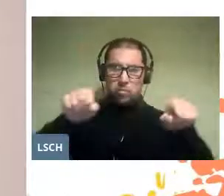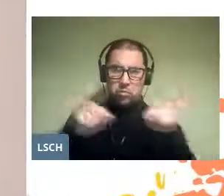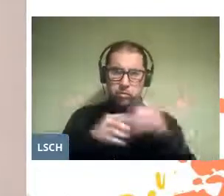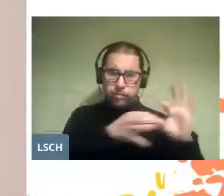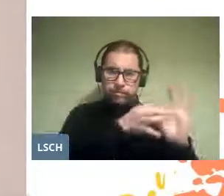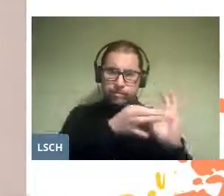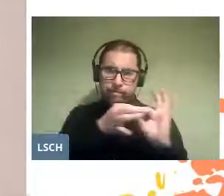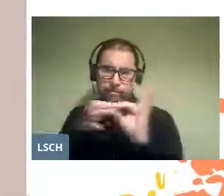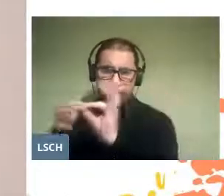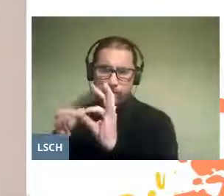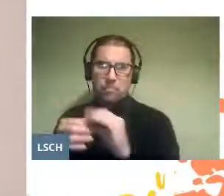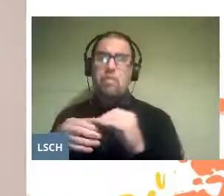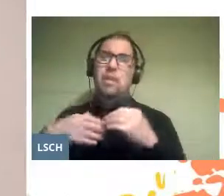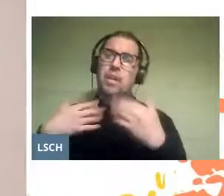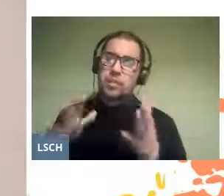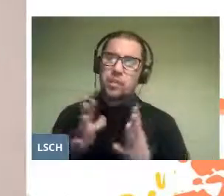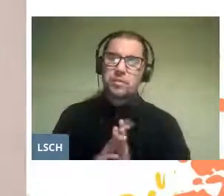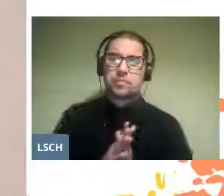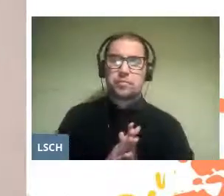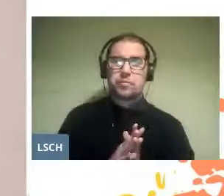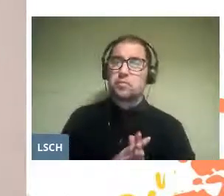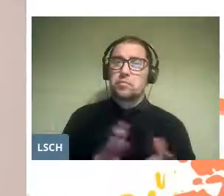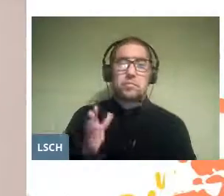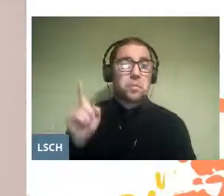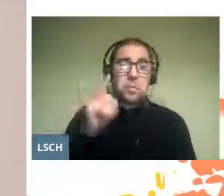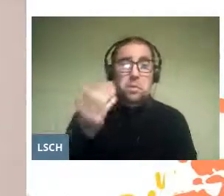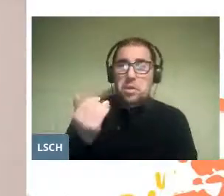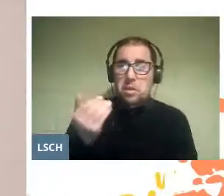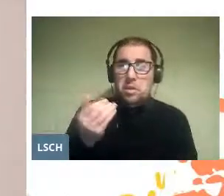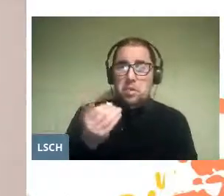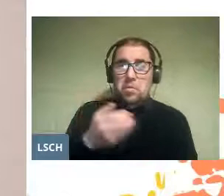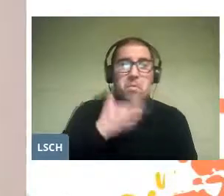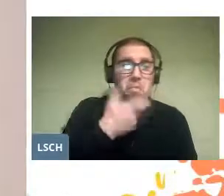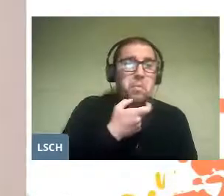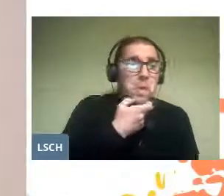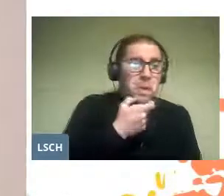In fact, without needing to speak English or even understand,